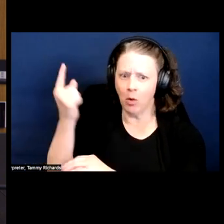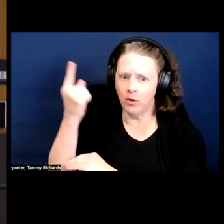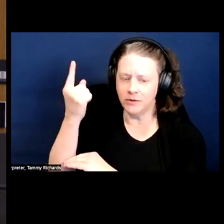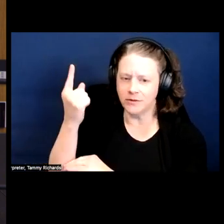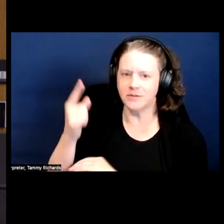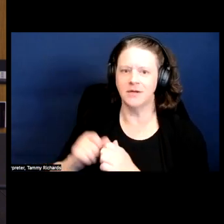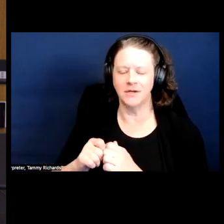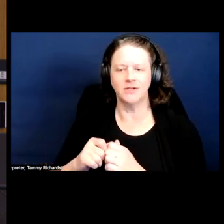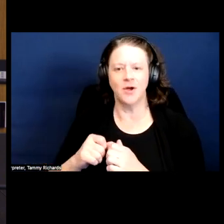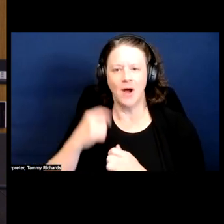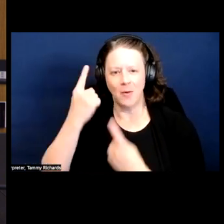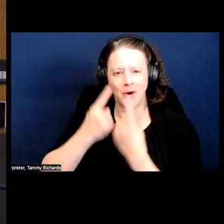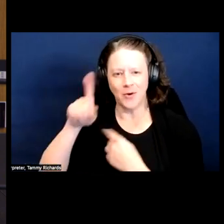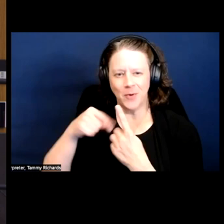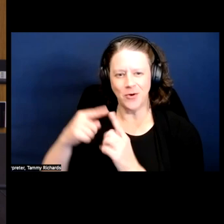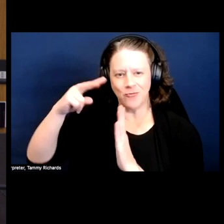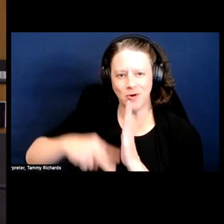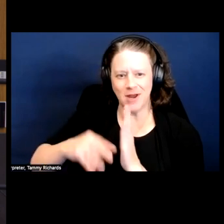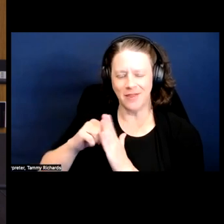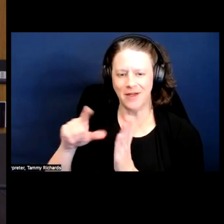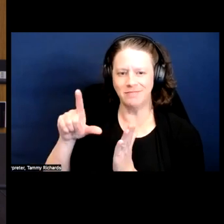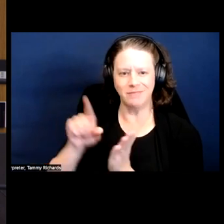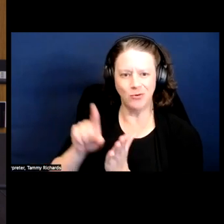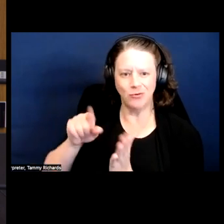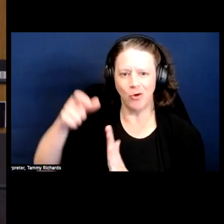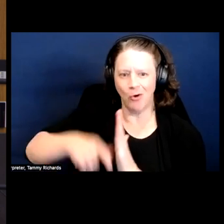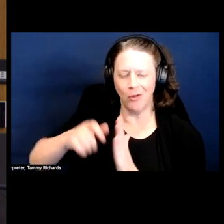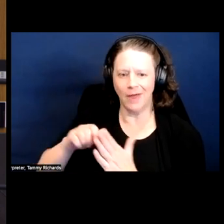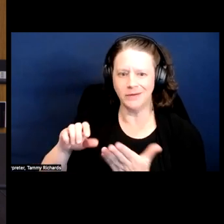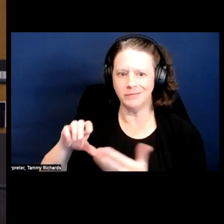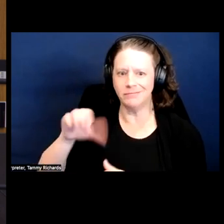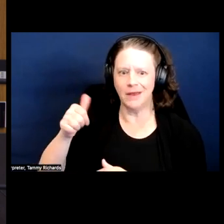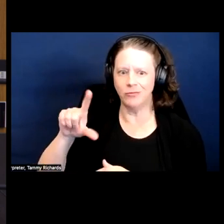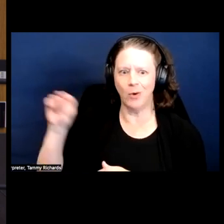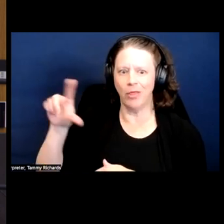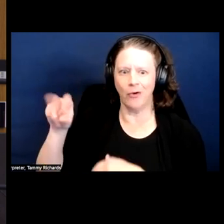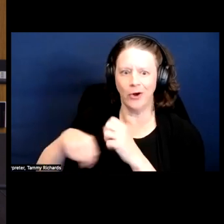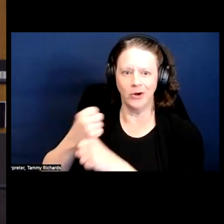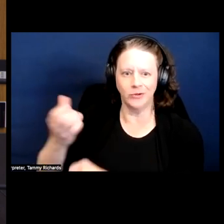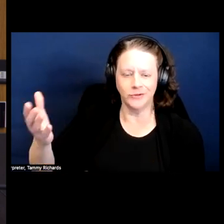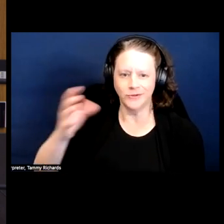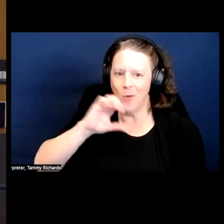right, that's decades old, how we make -- how we draw conclusions about what someone's views